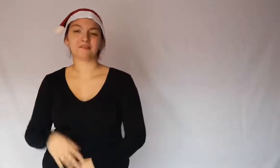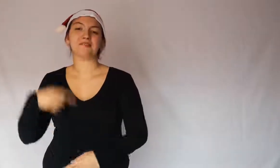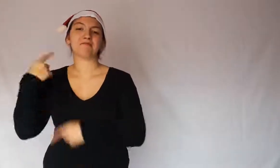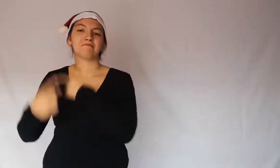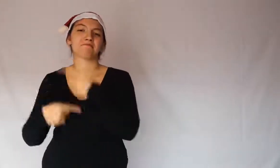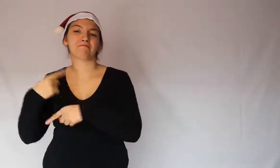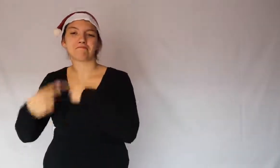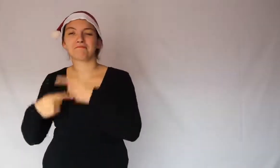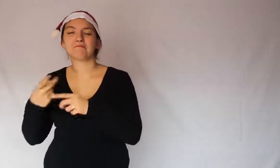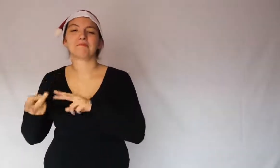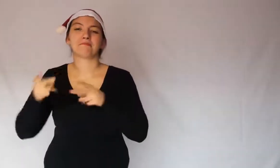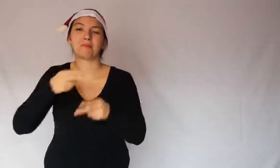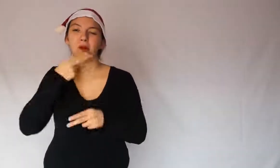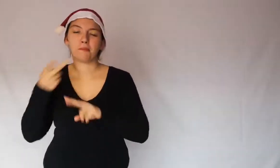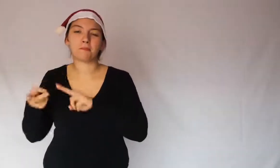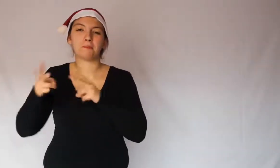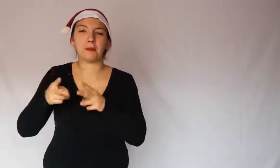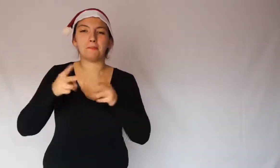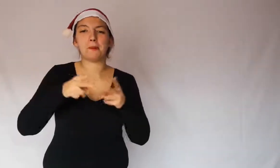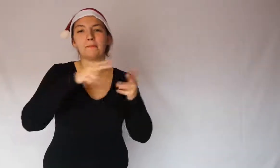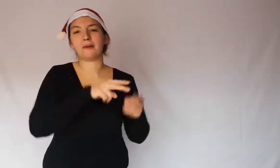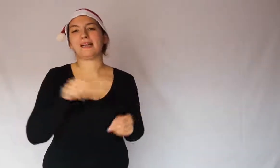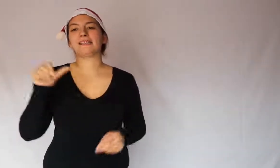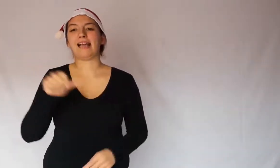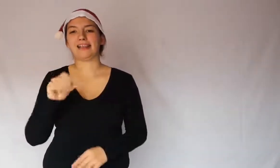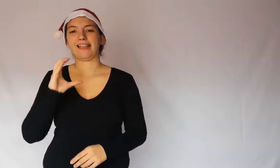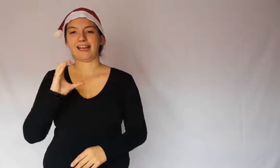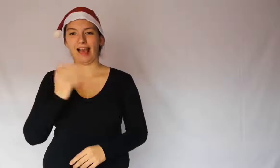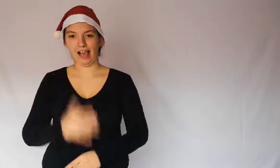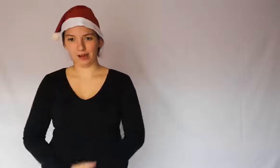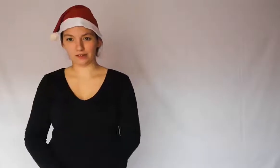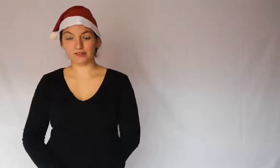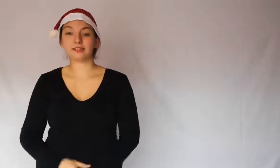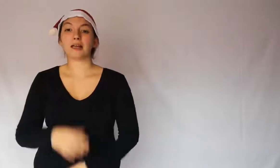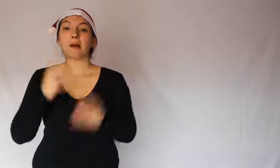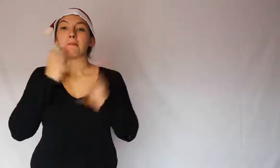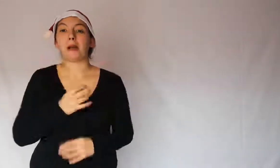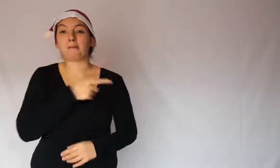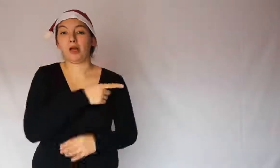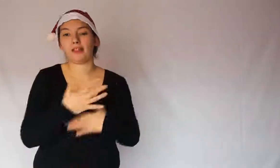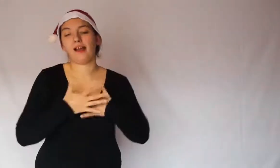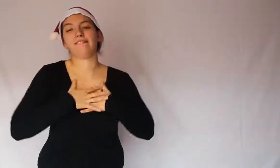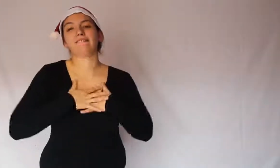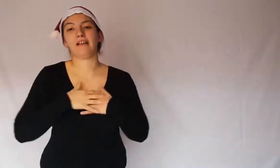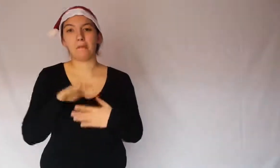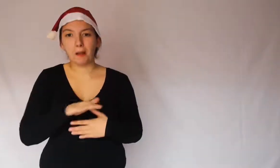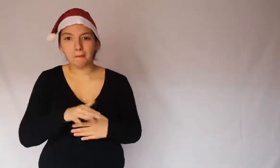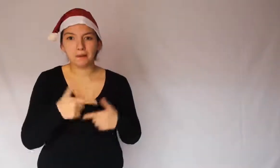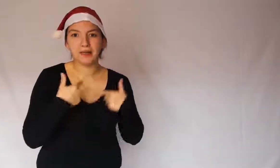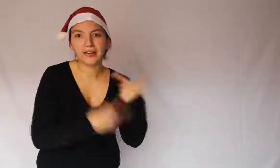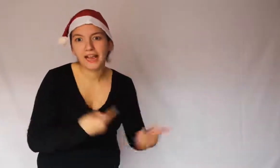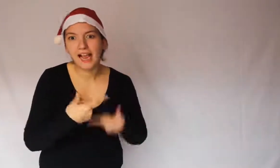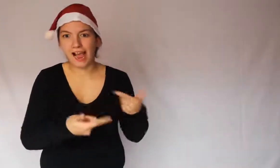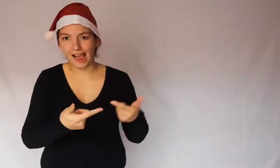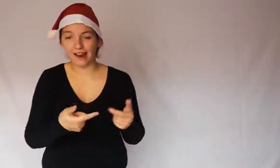Over time, his name changes to Santa Claus. Santa Claus is fond of children and gives them gifts,